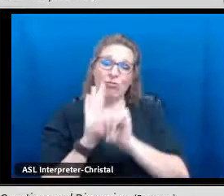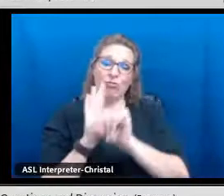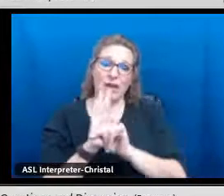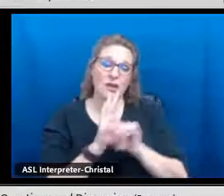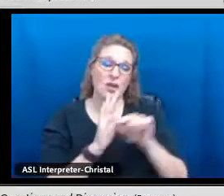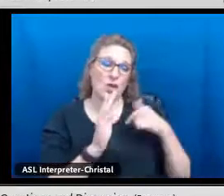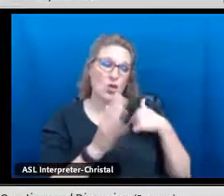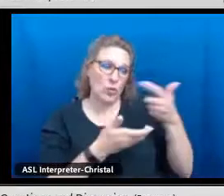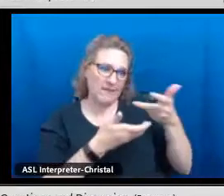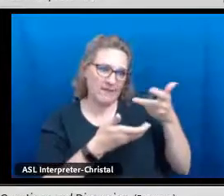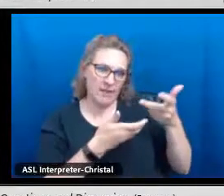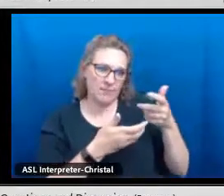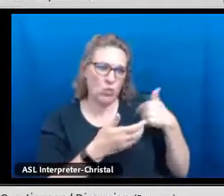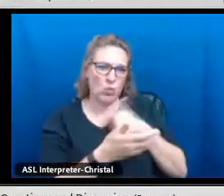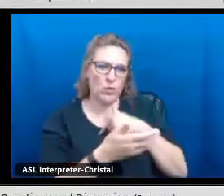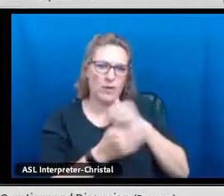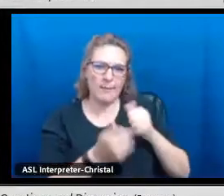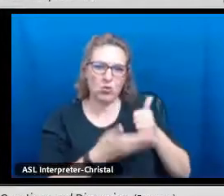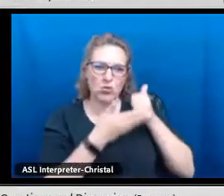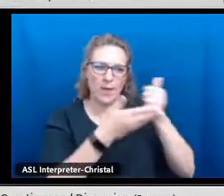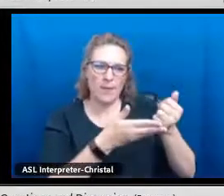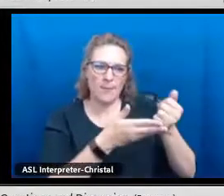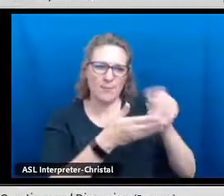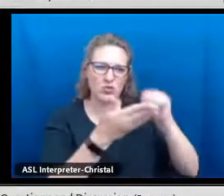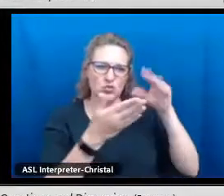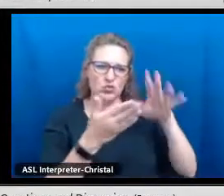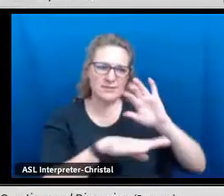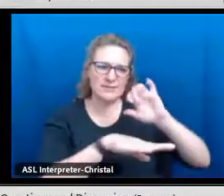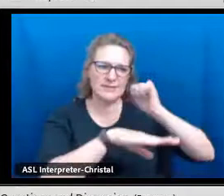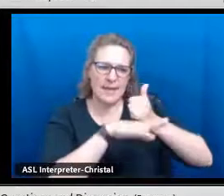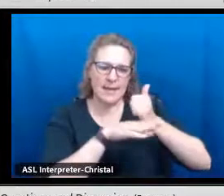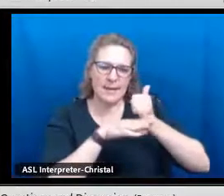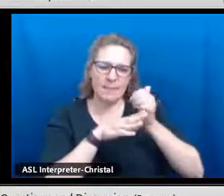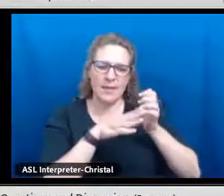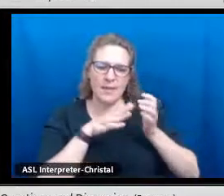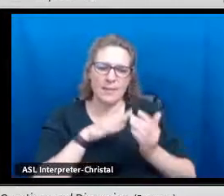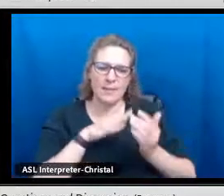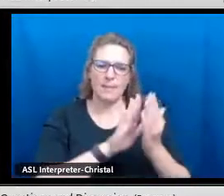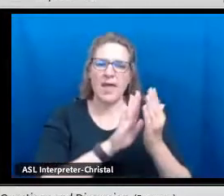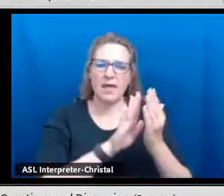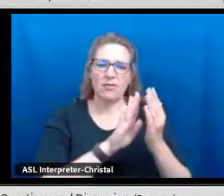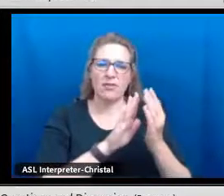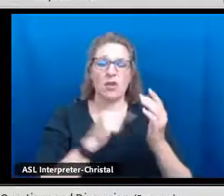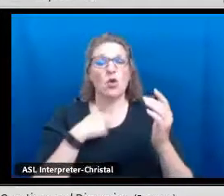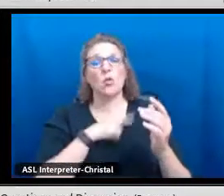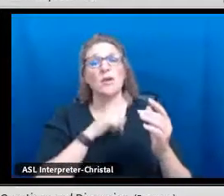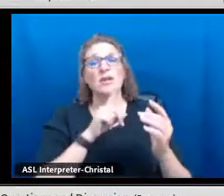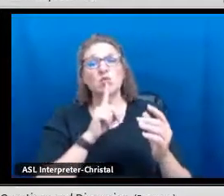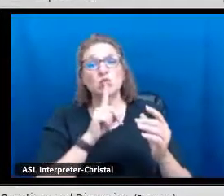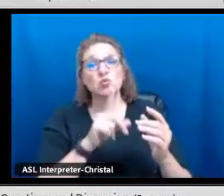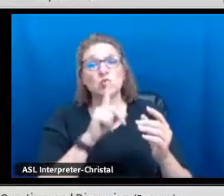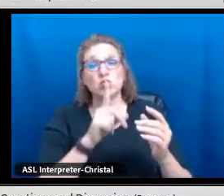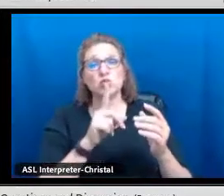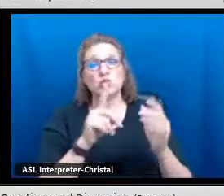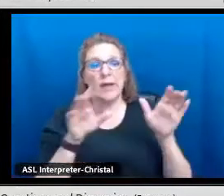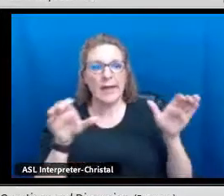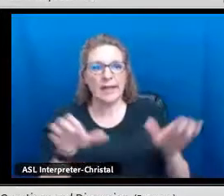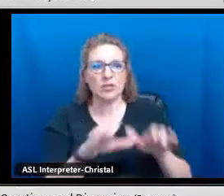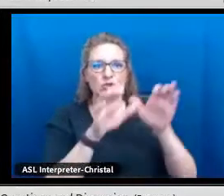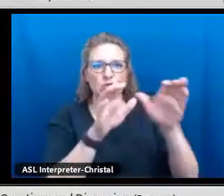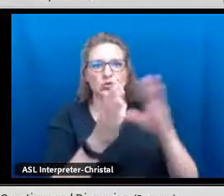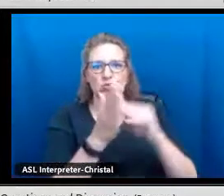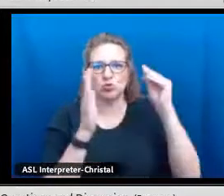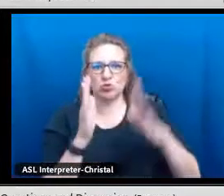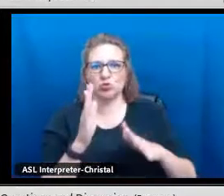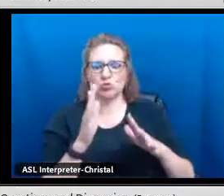actually fill out their classes for the next year, we're able to help them set their path